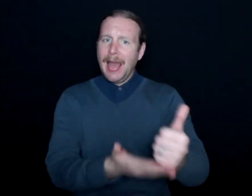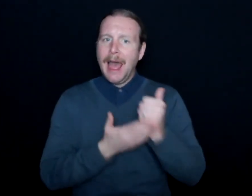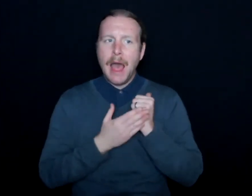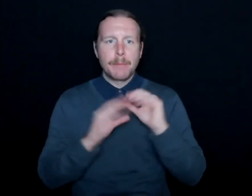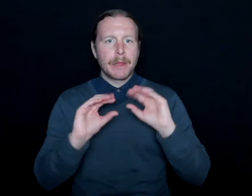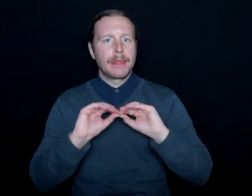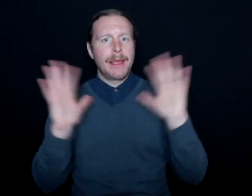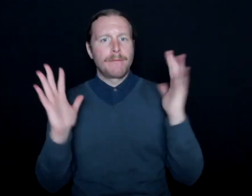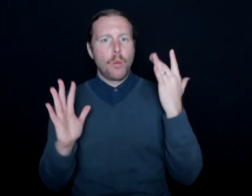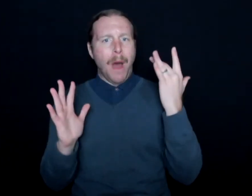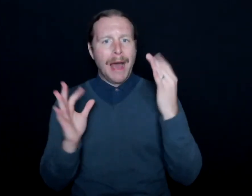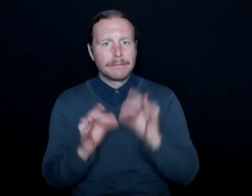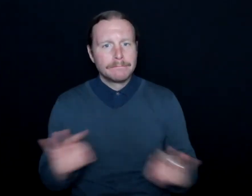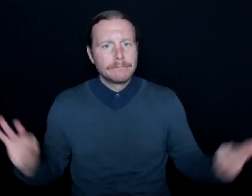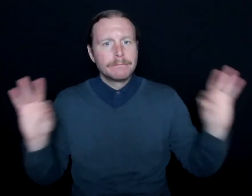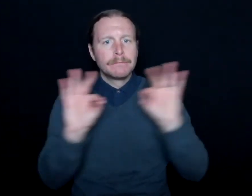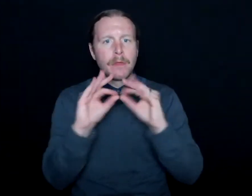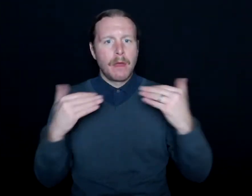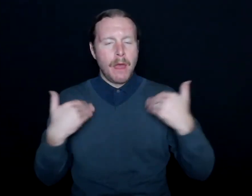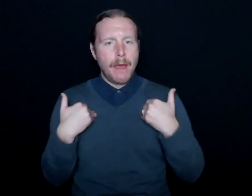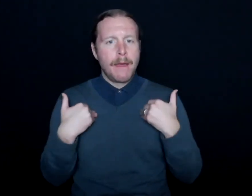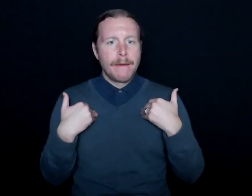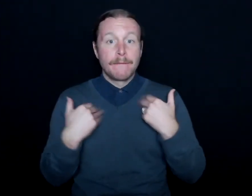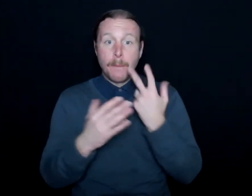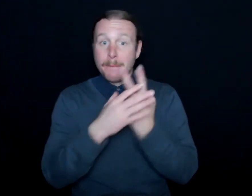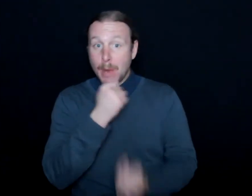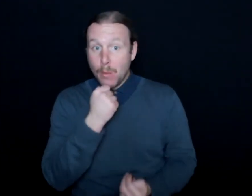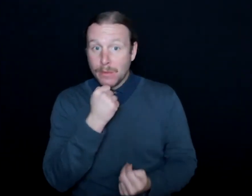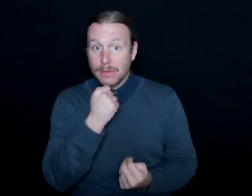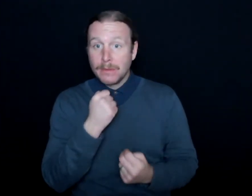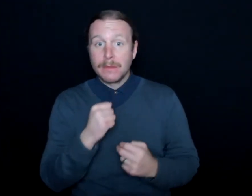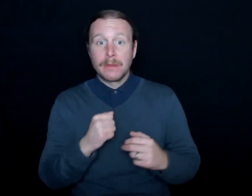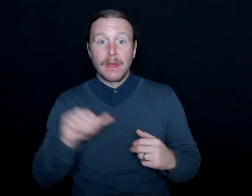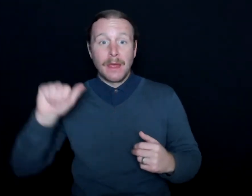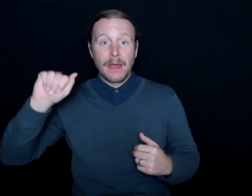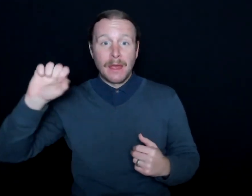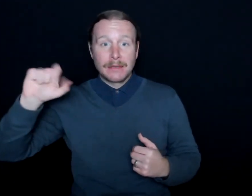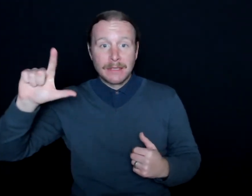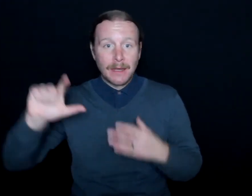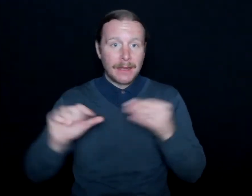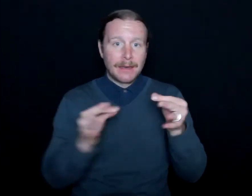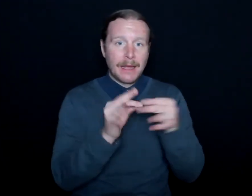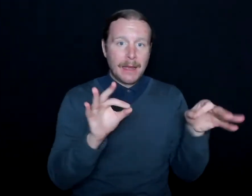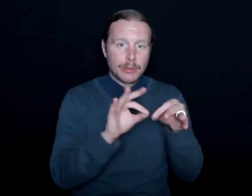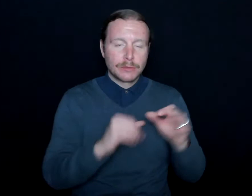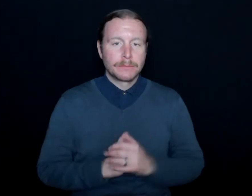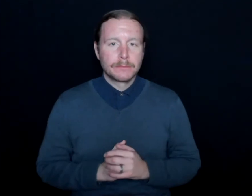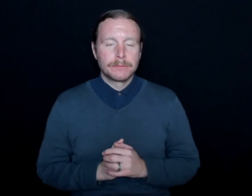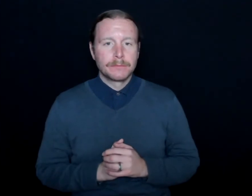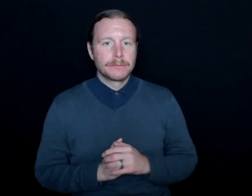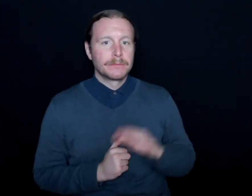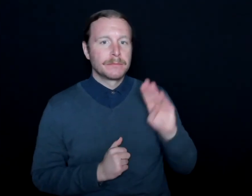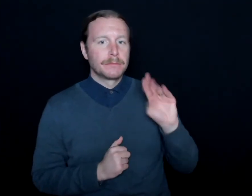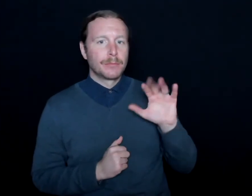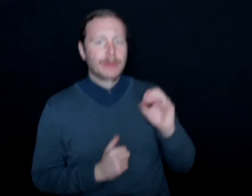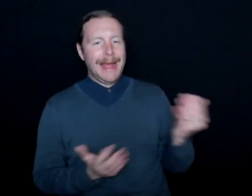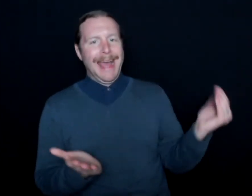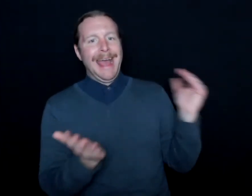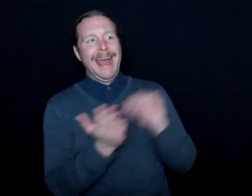why it's so critical to have both ASL and captions. I love the questions